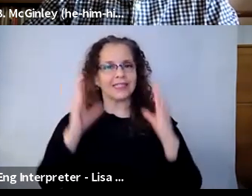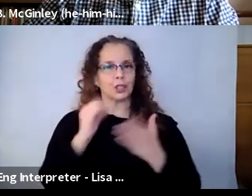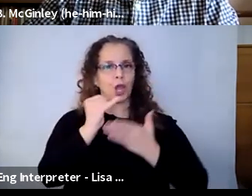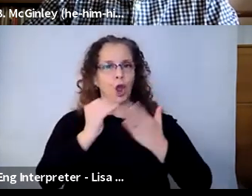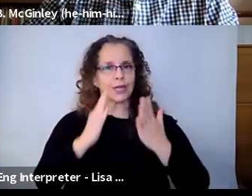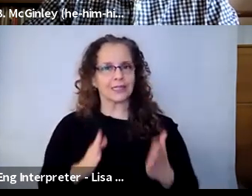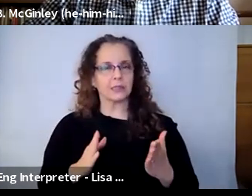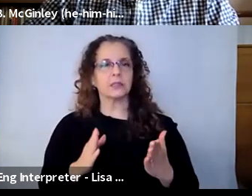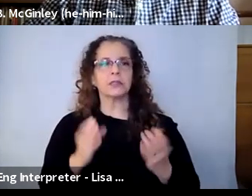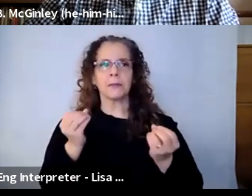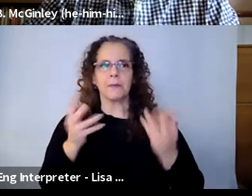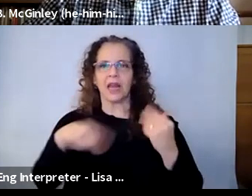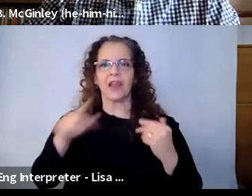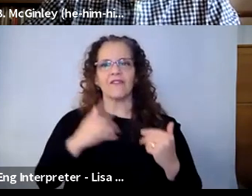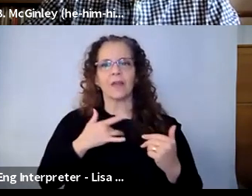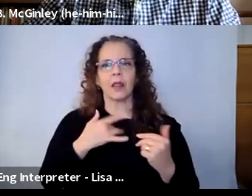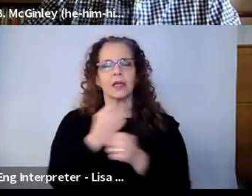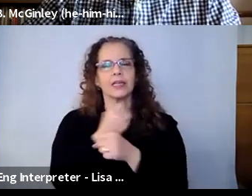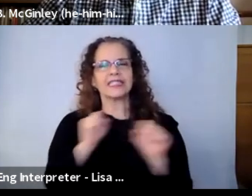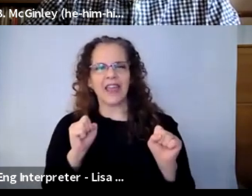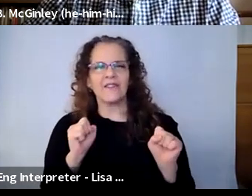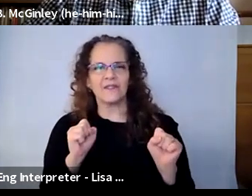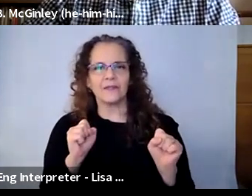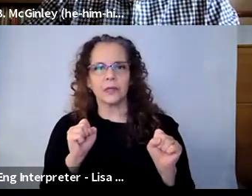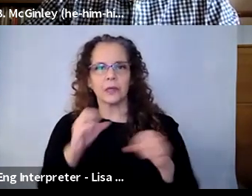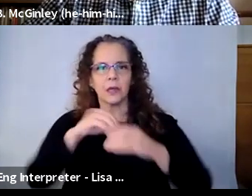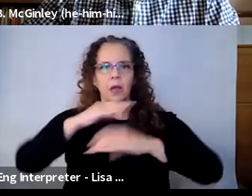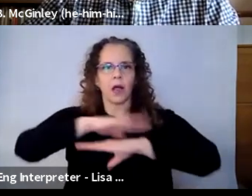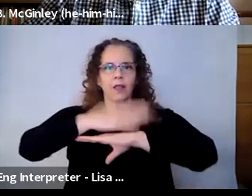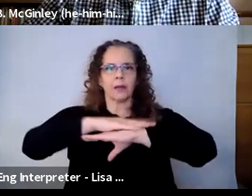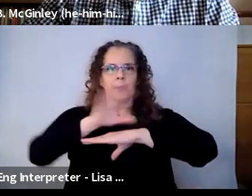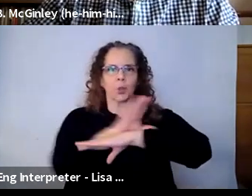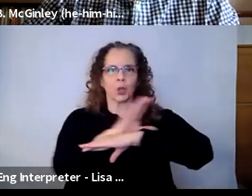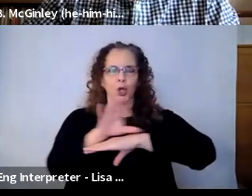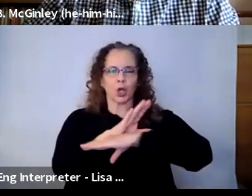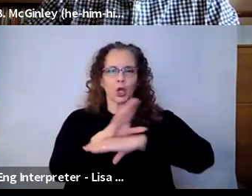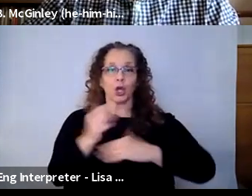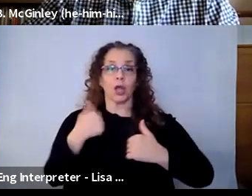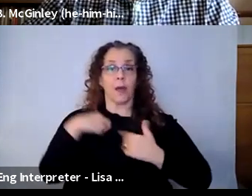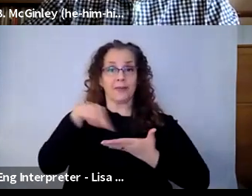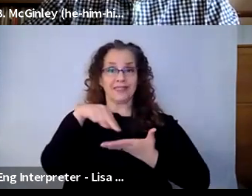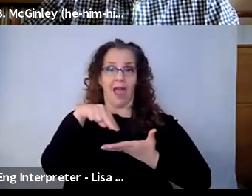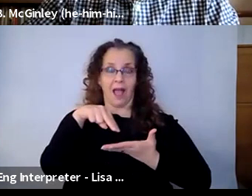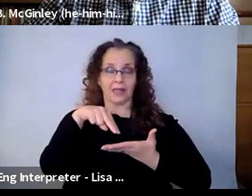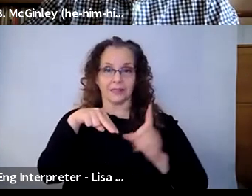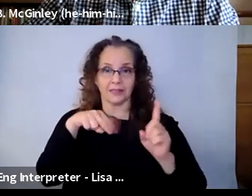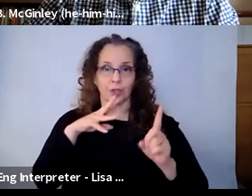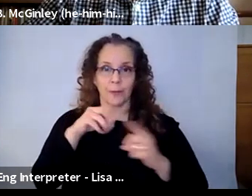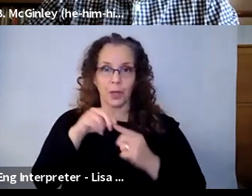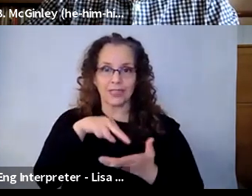extent, in these square boxes. Most of the time, when we're in dance, because I dance, and most of us do not think that is an